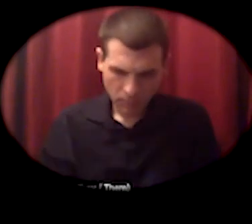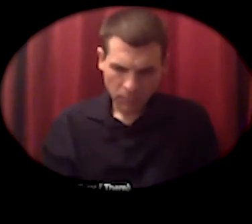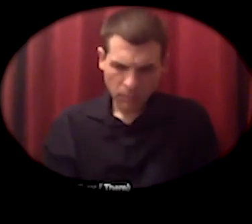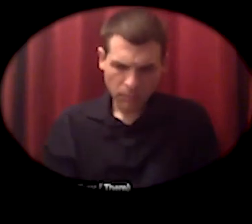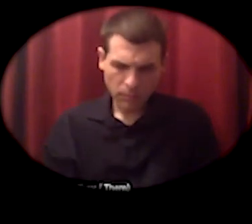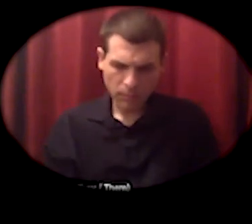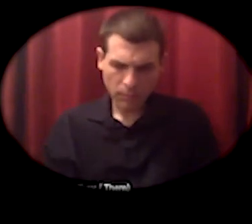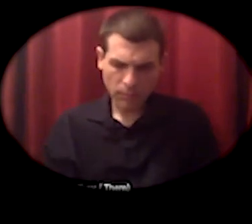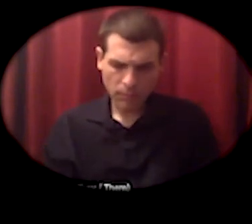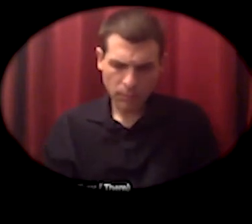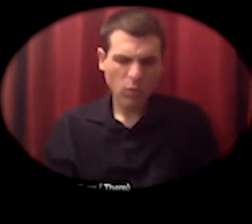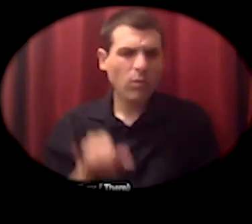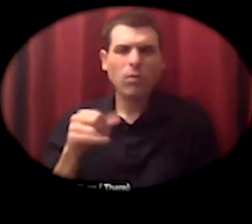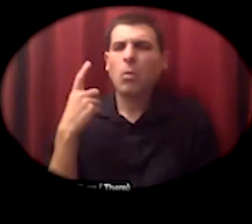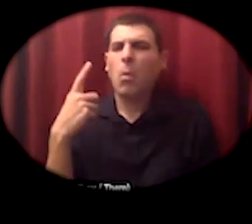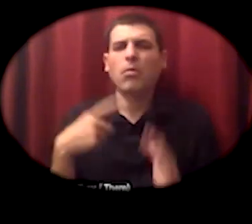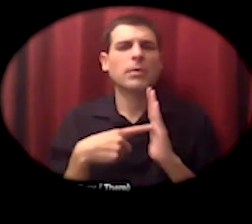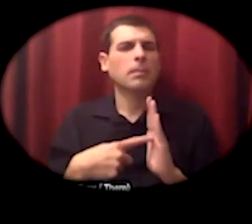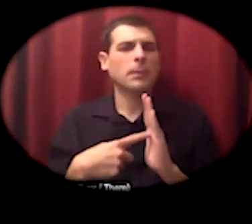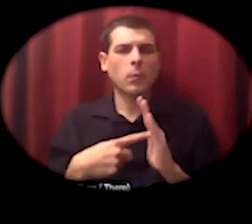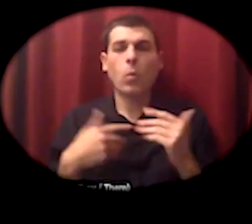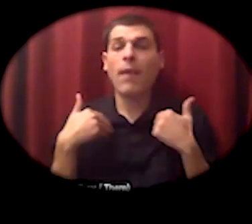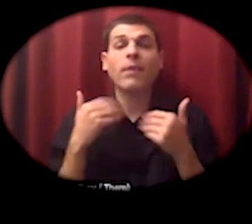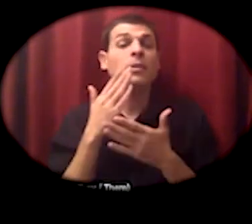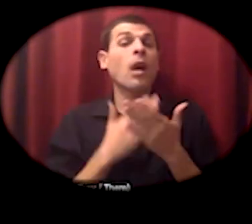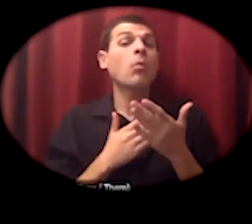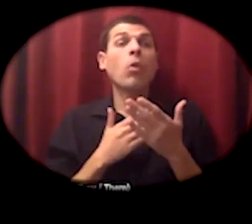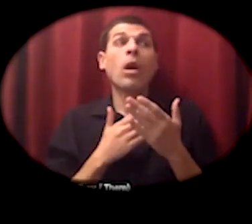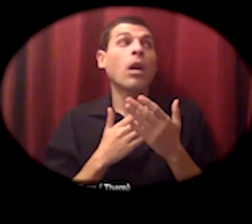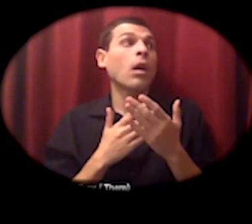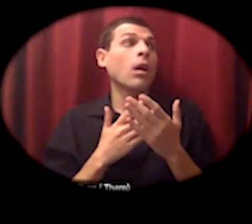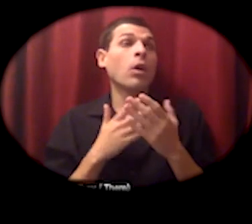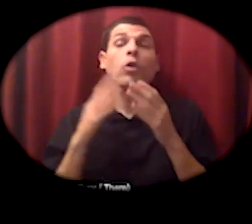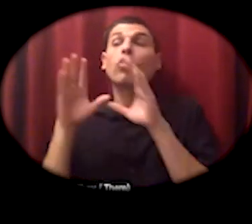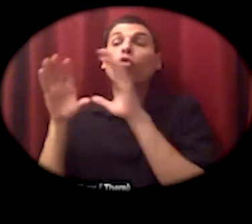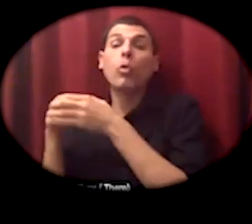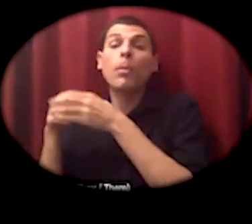there are multi-stakeholder cooperatives which will be made up as well